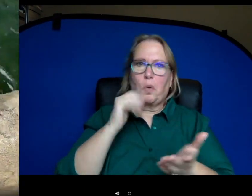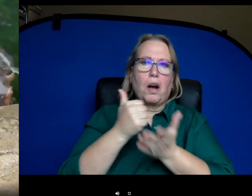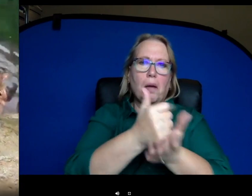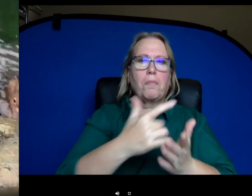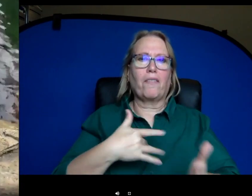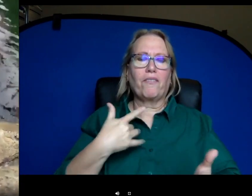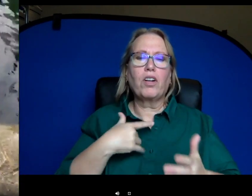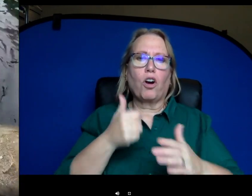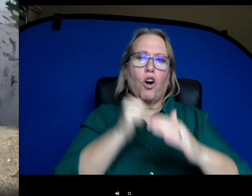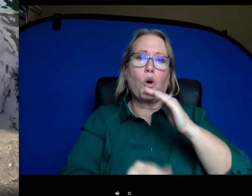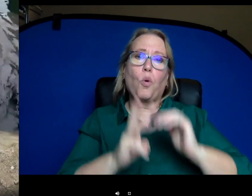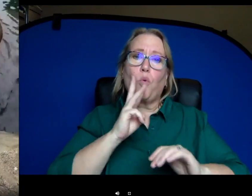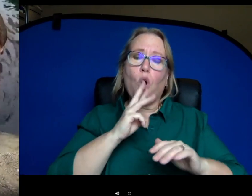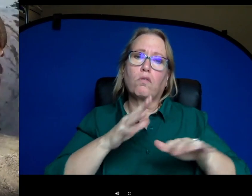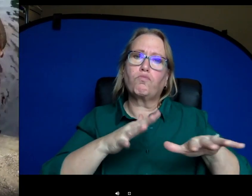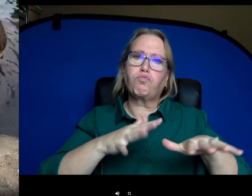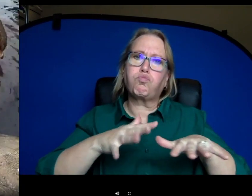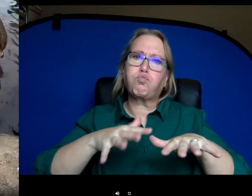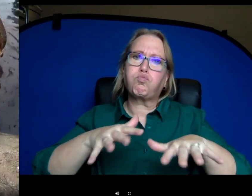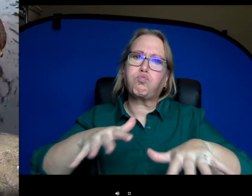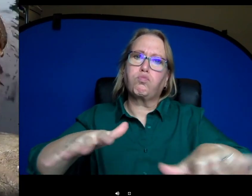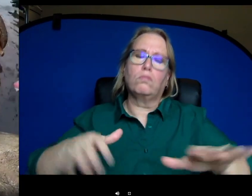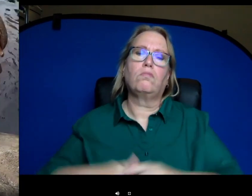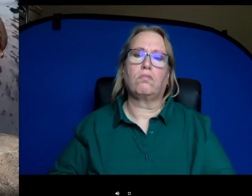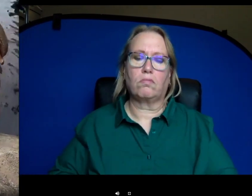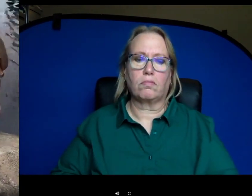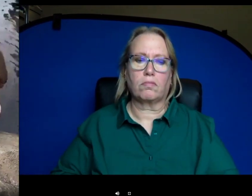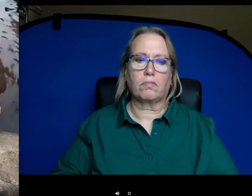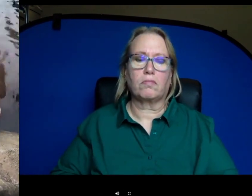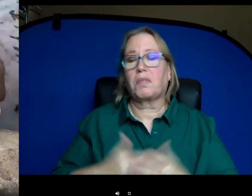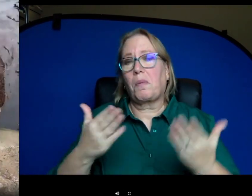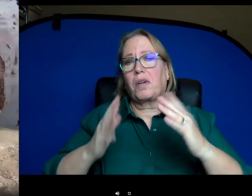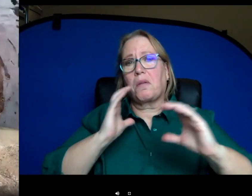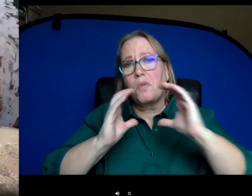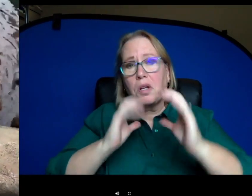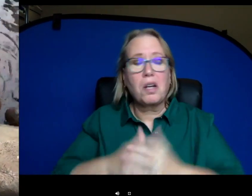vibrations underwater and communicate and also maybe help them feel through